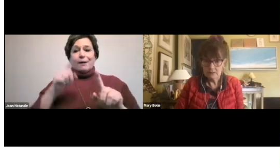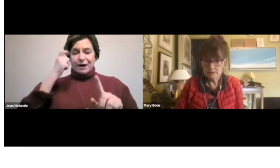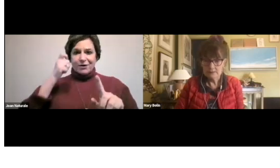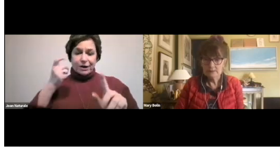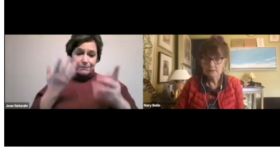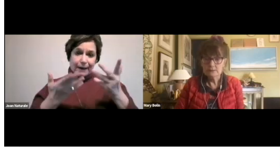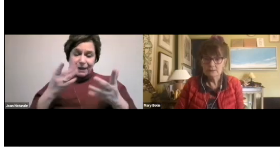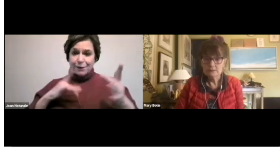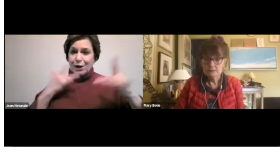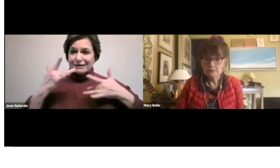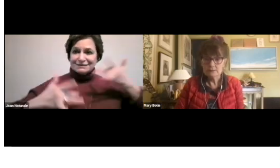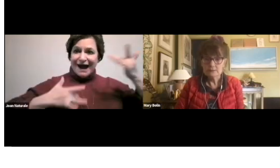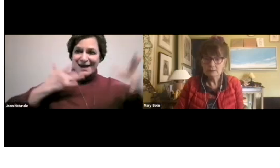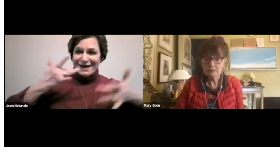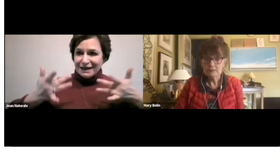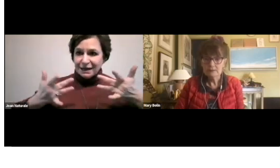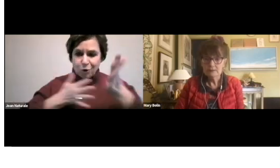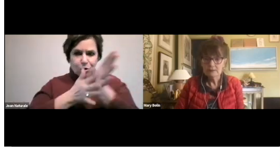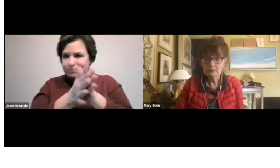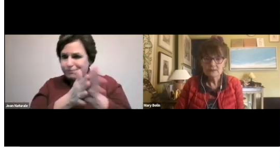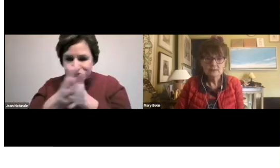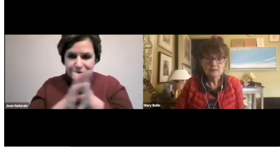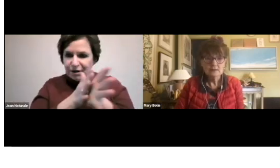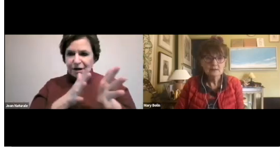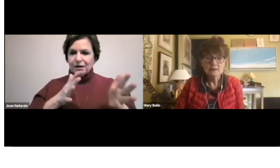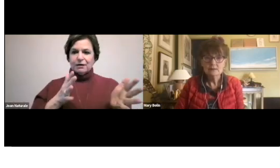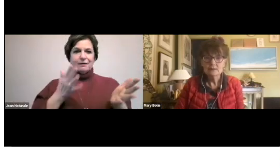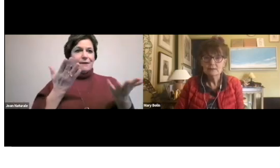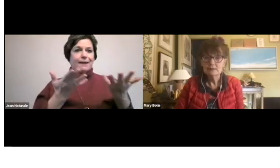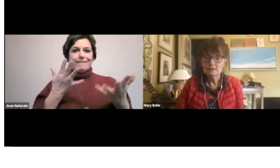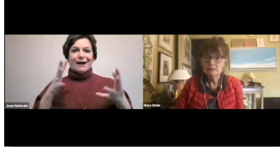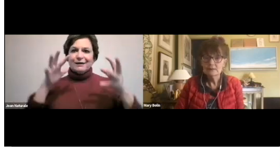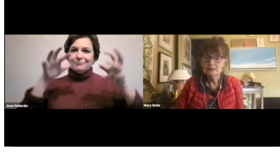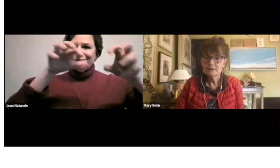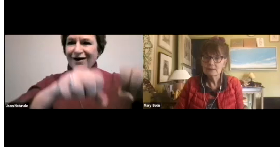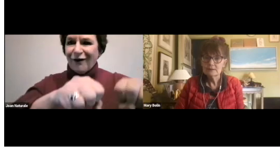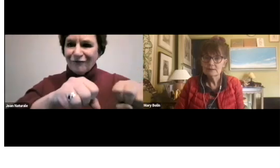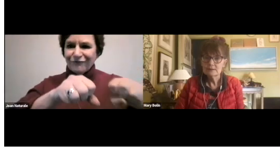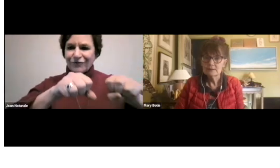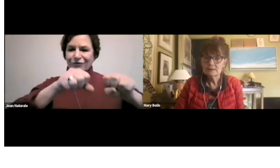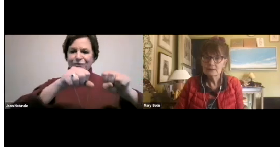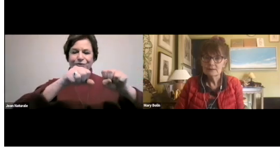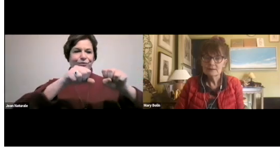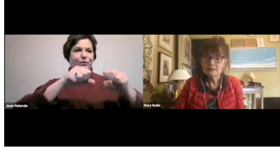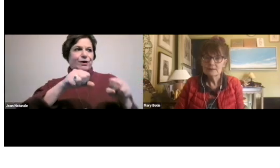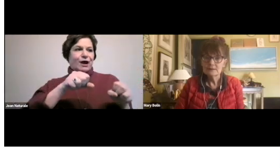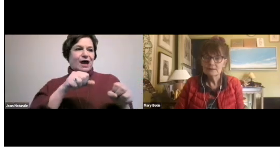but maybe because they're just so excited, they have such drive and passion.